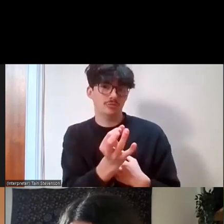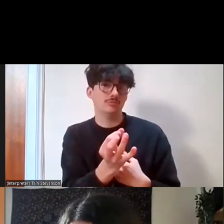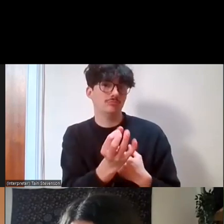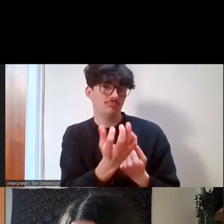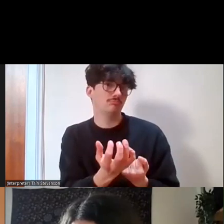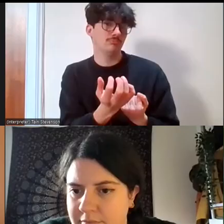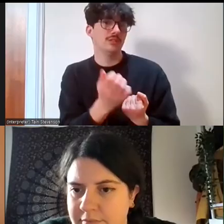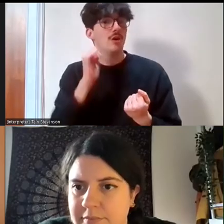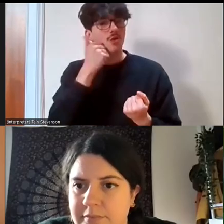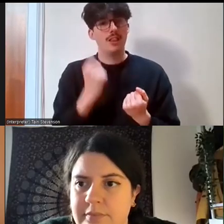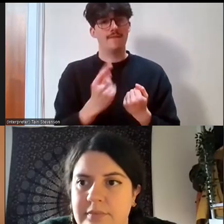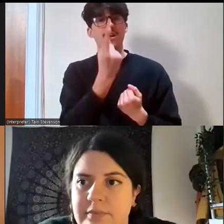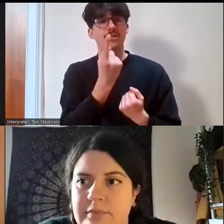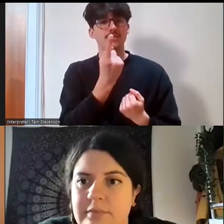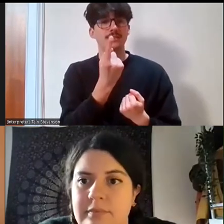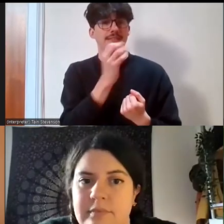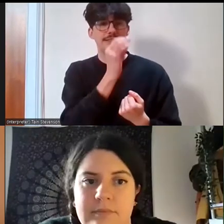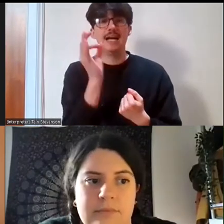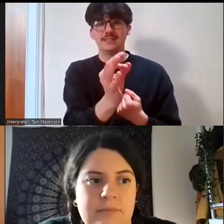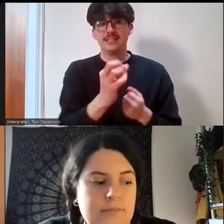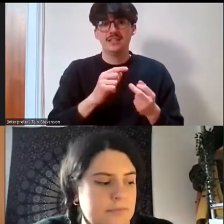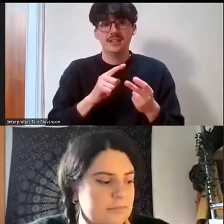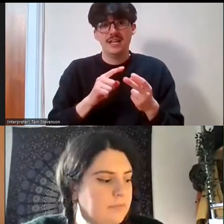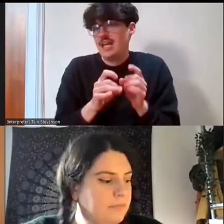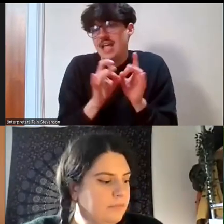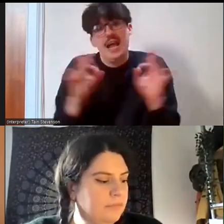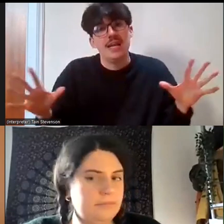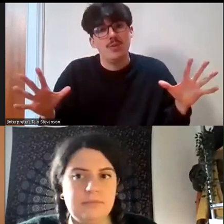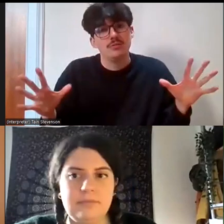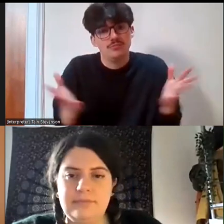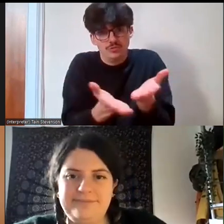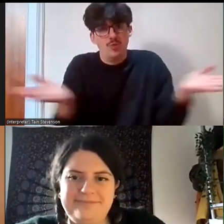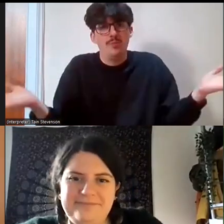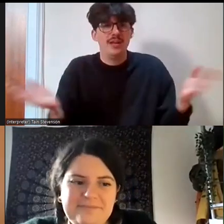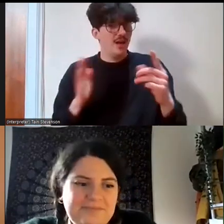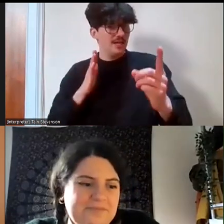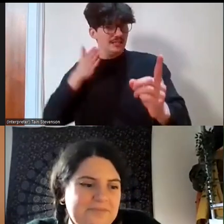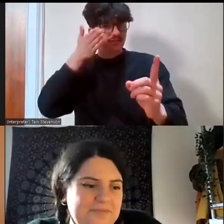the first question and this, anyone can respond, so this isn't a targeted question. So, this is